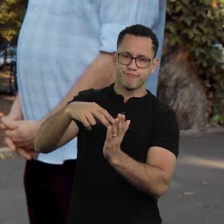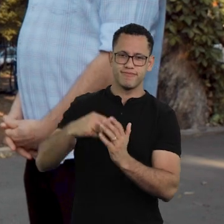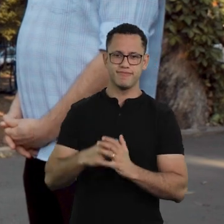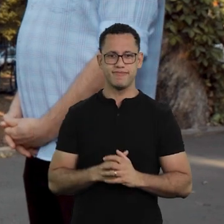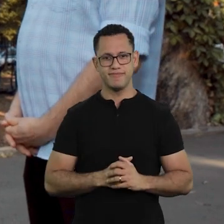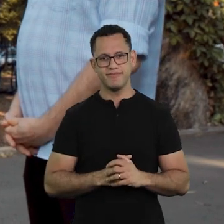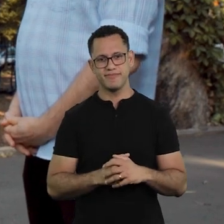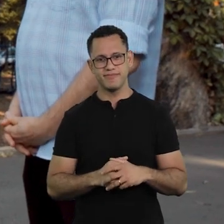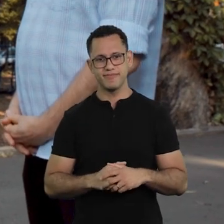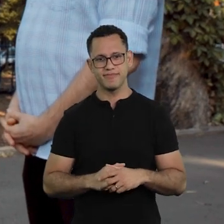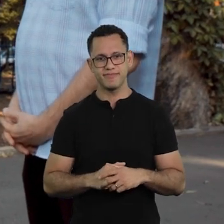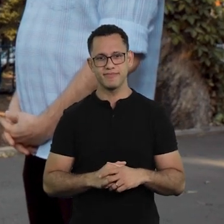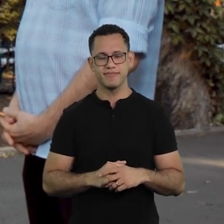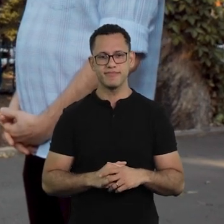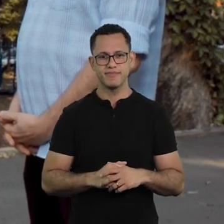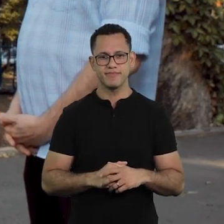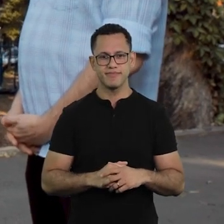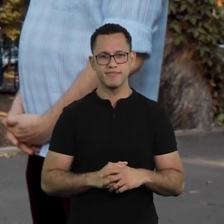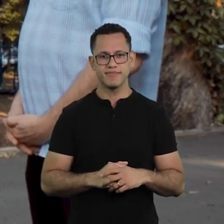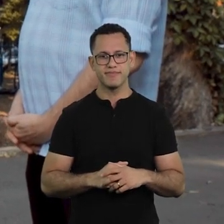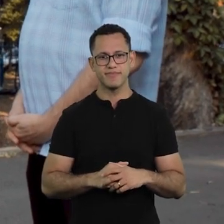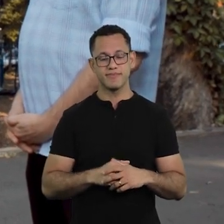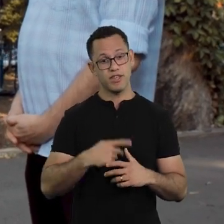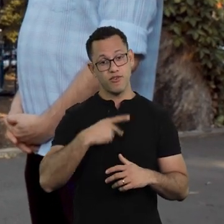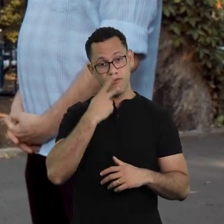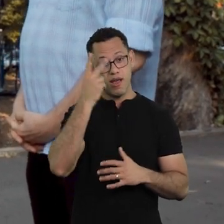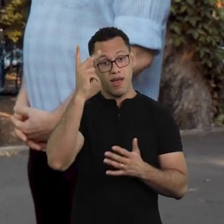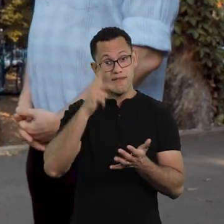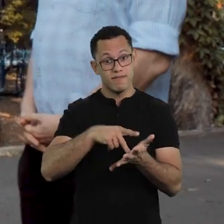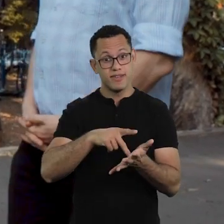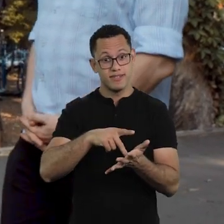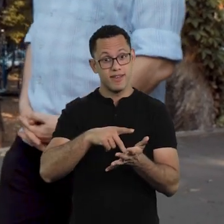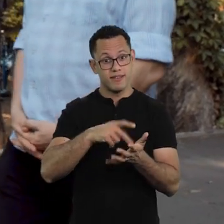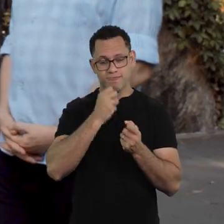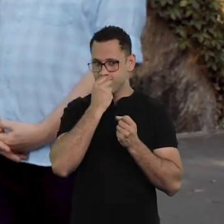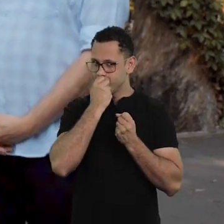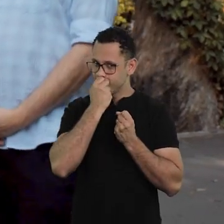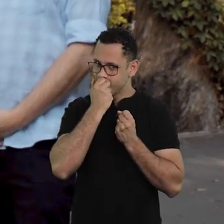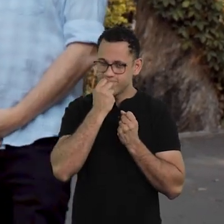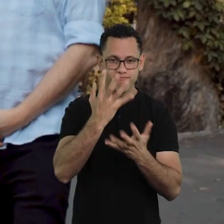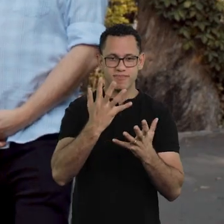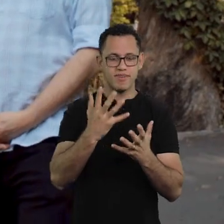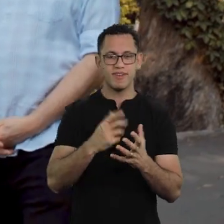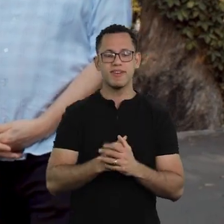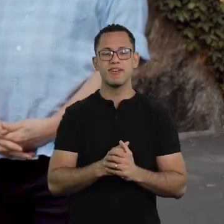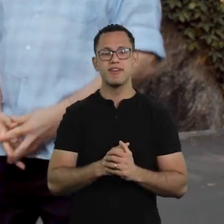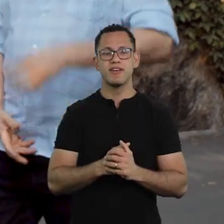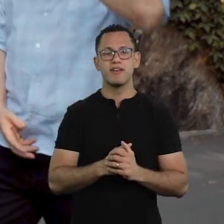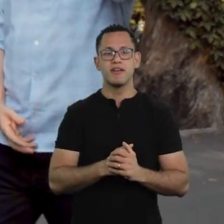and you revisit these things. I will confess something crazy here.